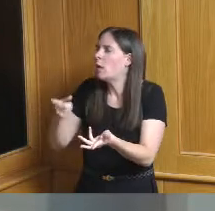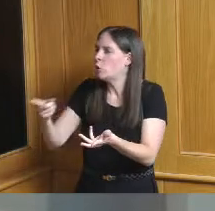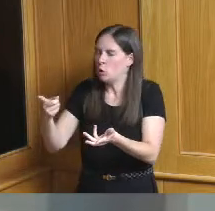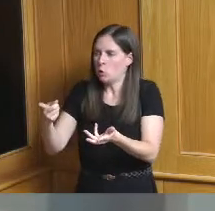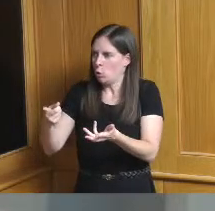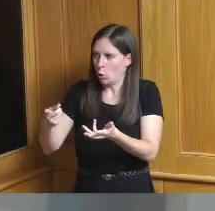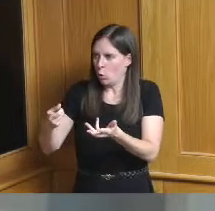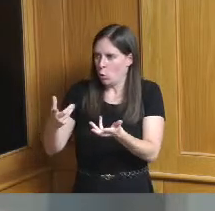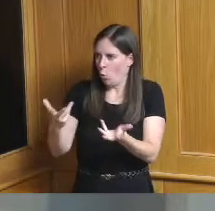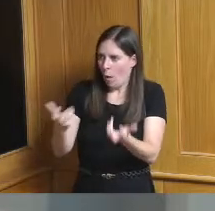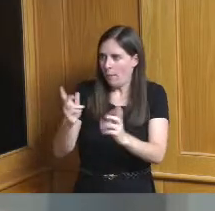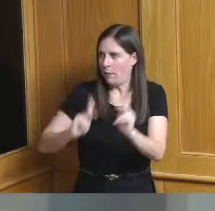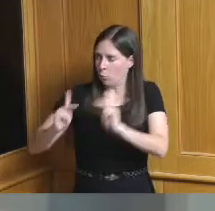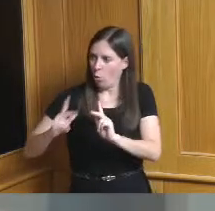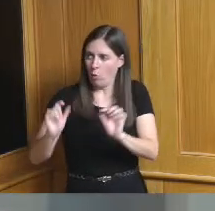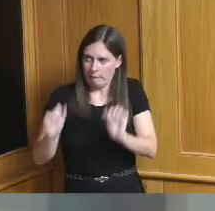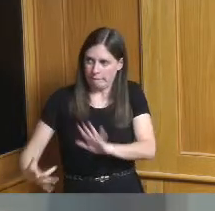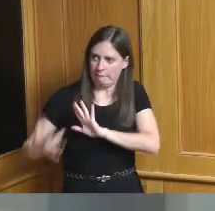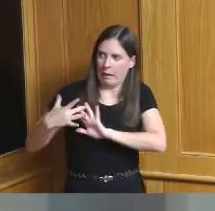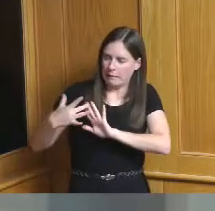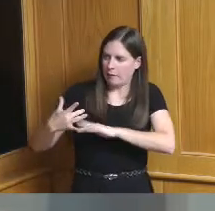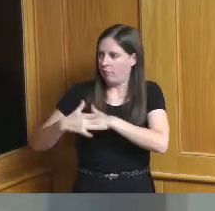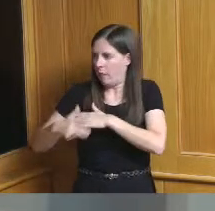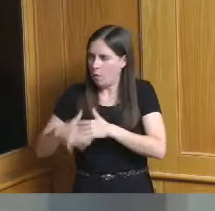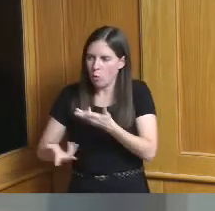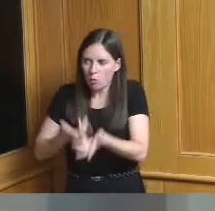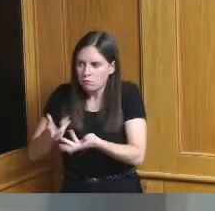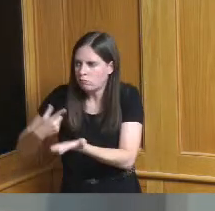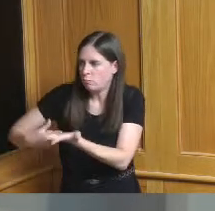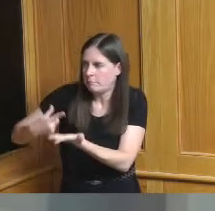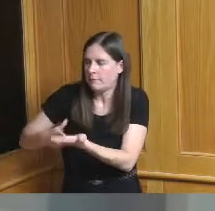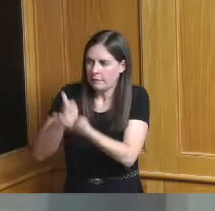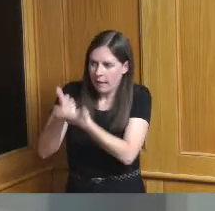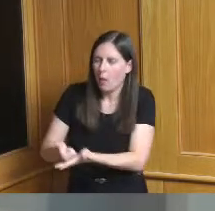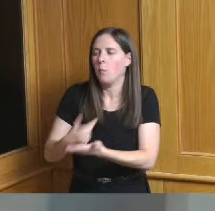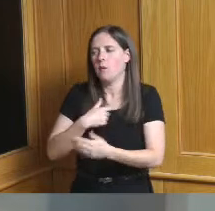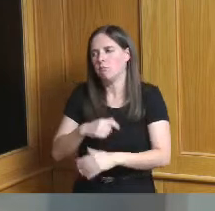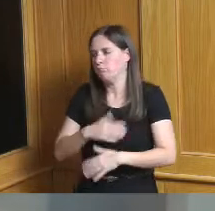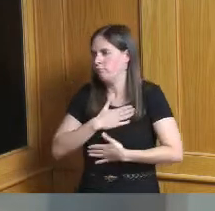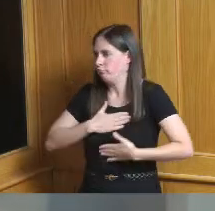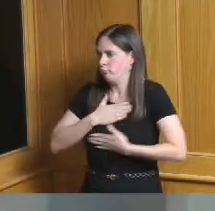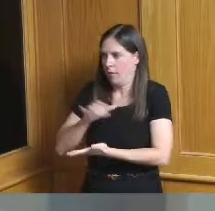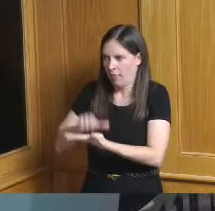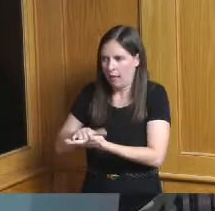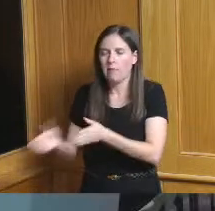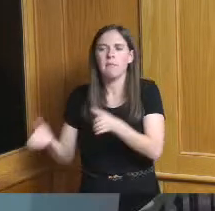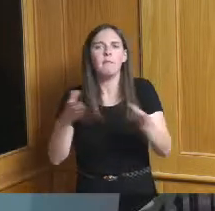accessible to the community so I certainly appreciate that Vice President Reece thank you